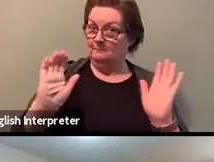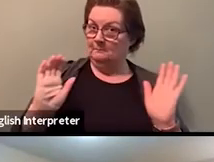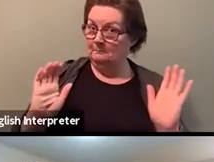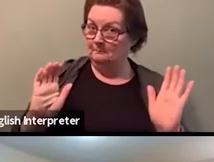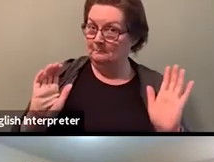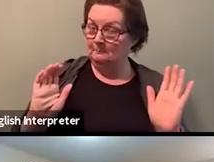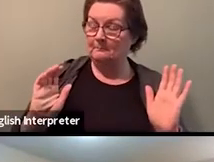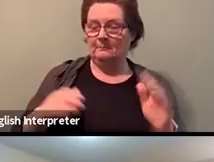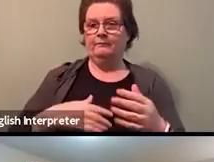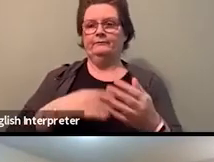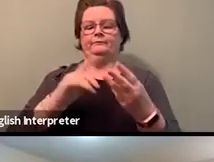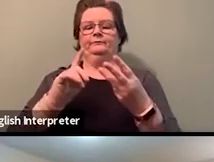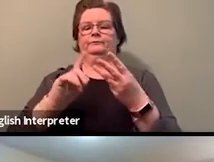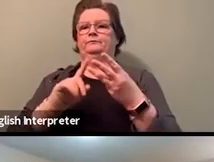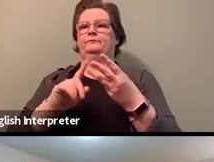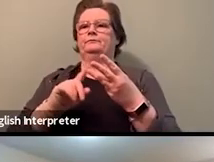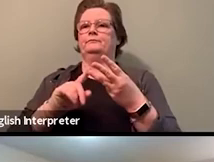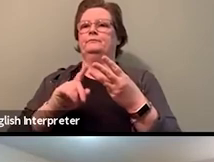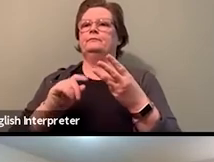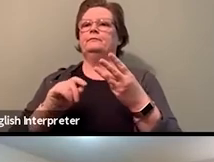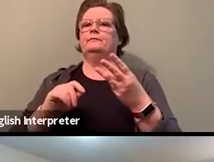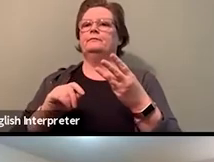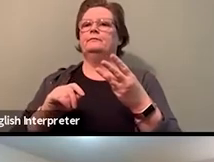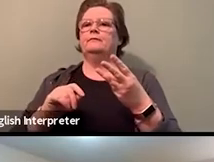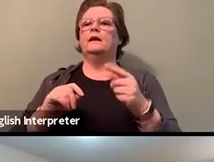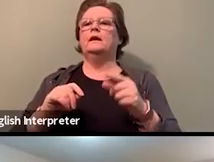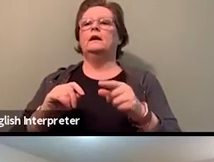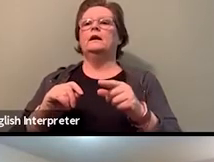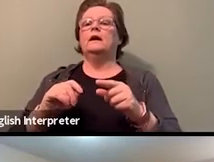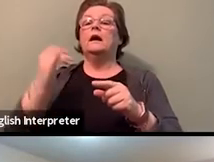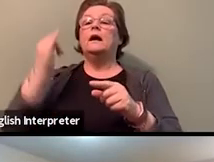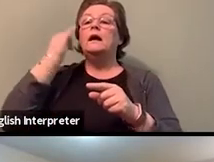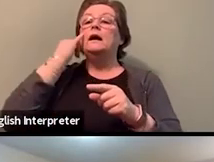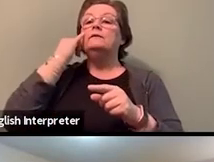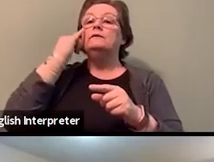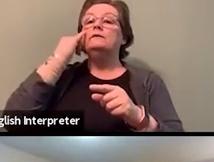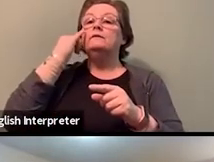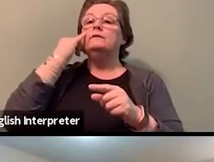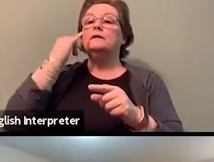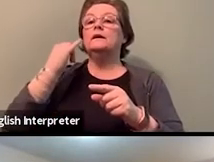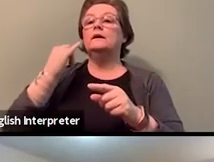that supervisors are treating black staff differently from white support staff?